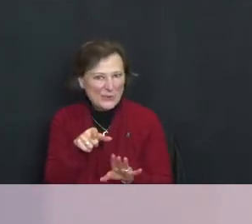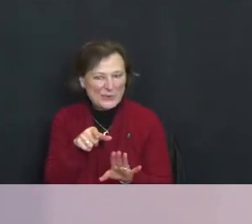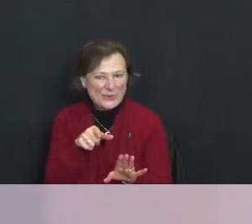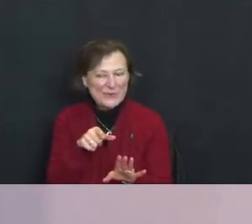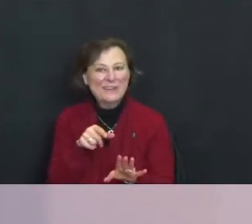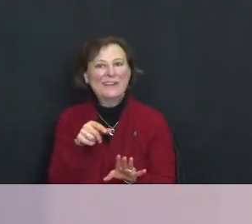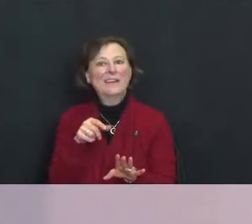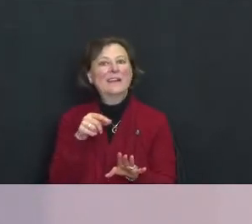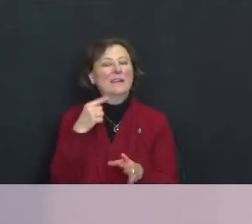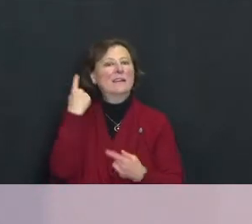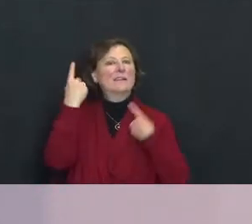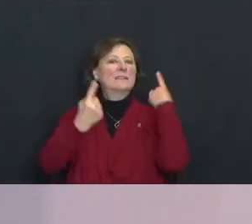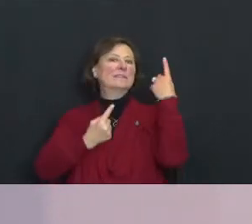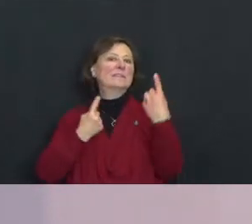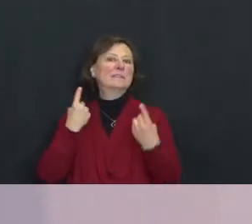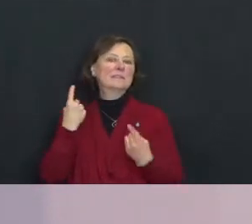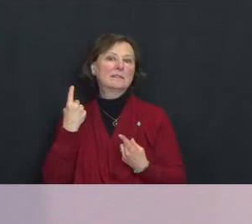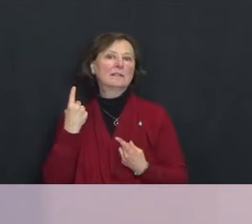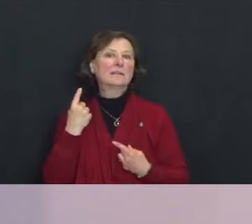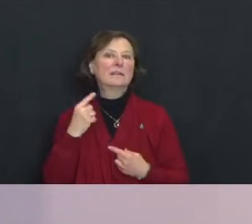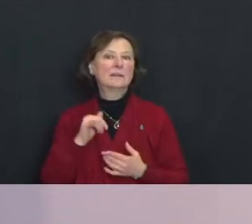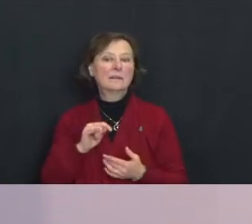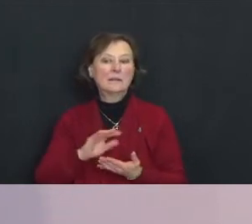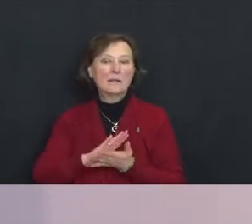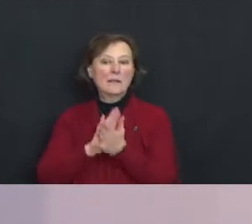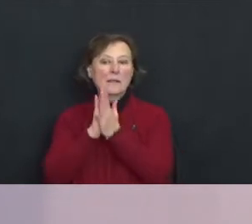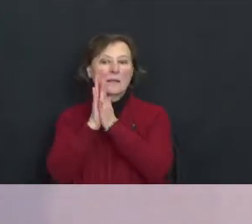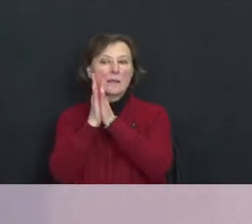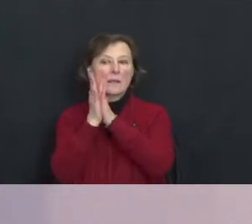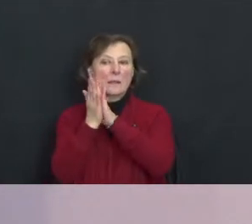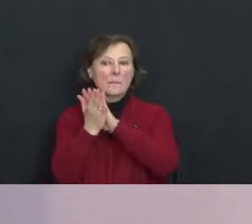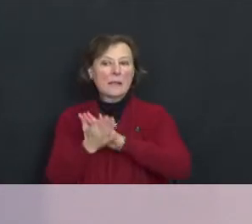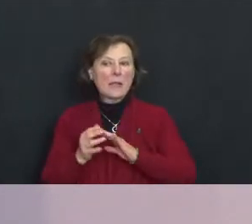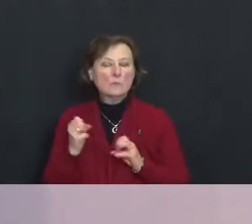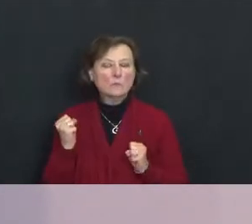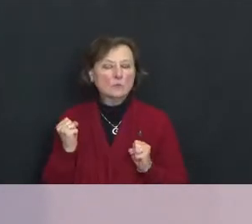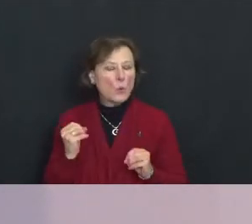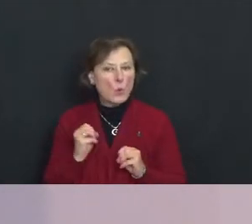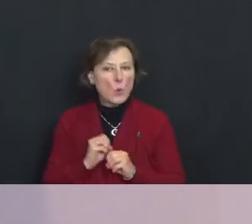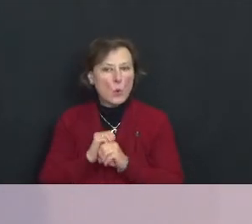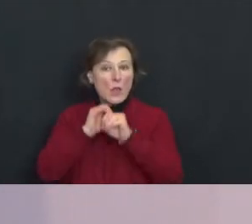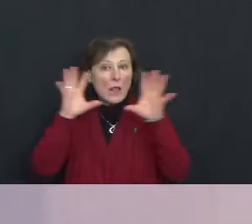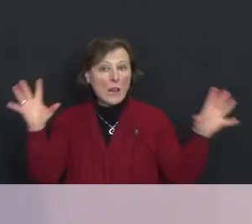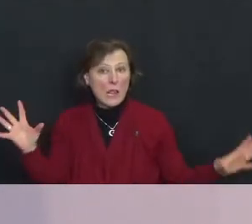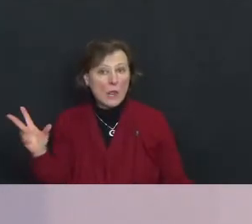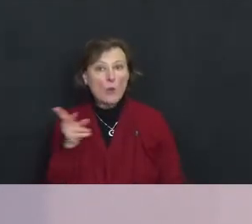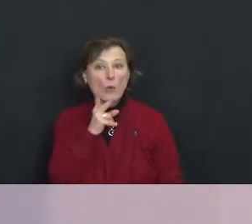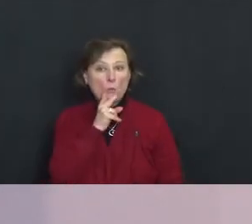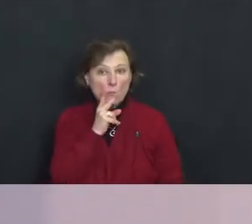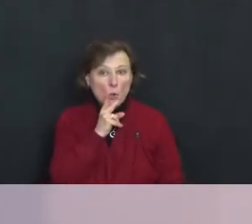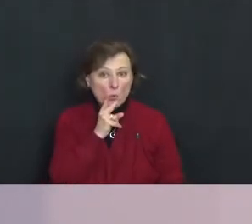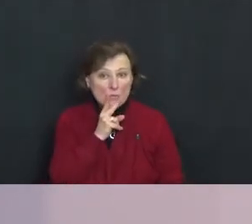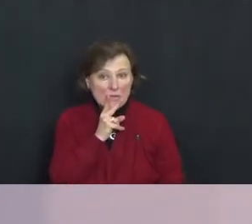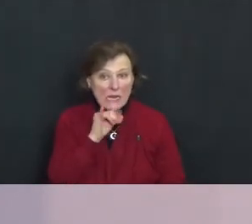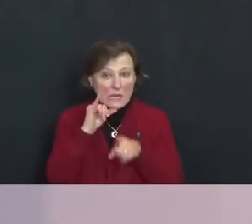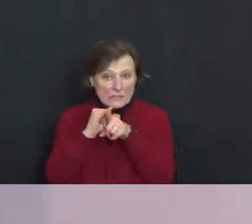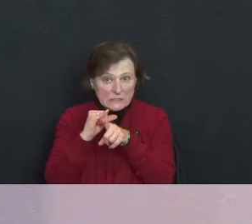Consider what happened when it became indisputably clear that smoking tobacco causes cancer and